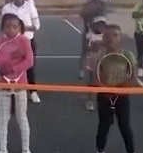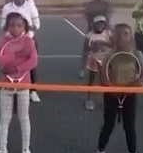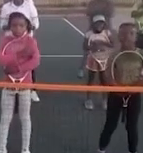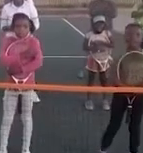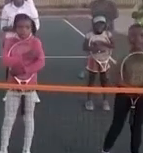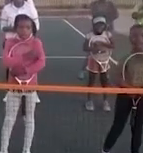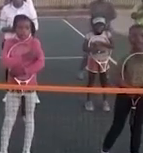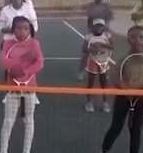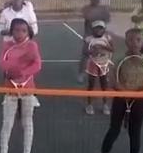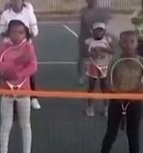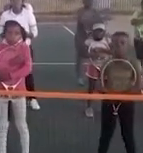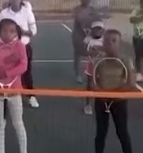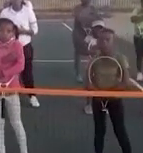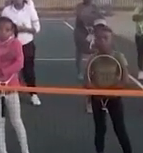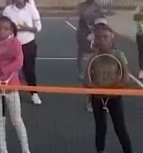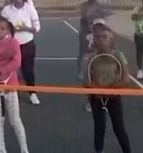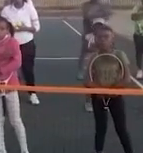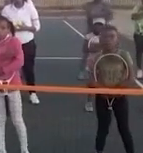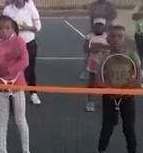foreign